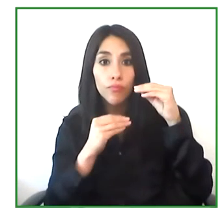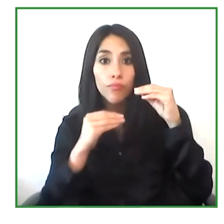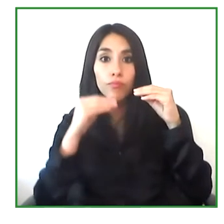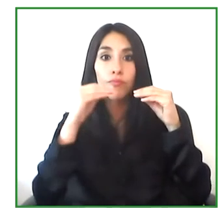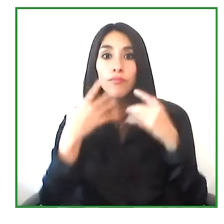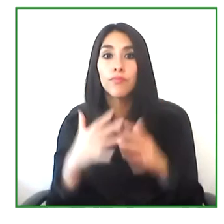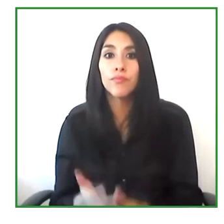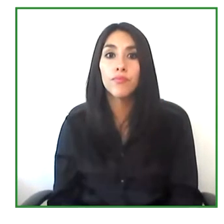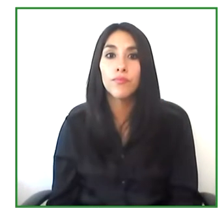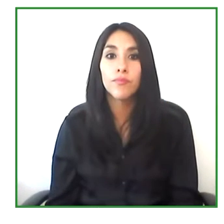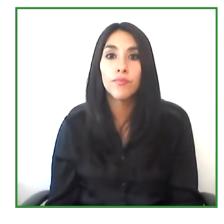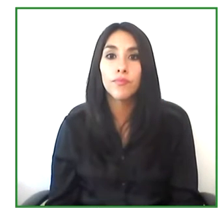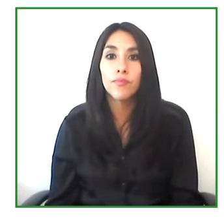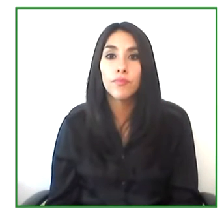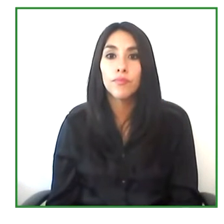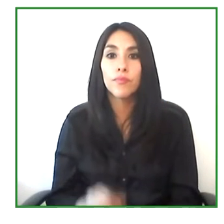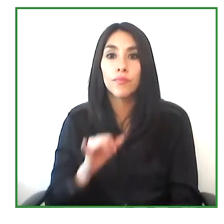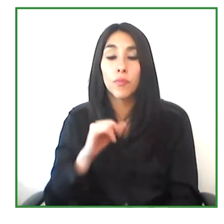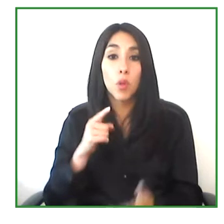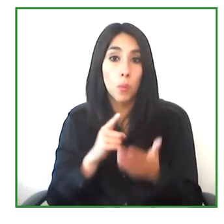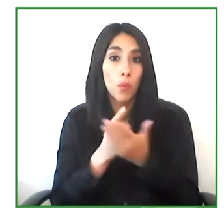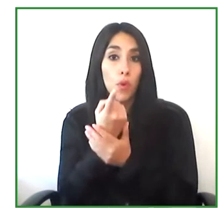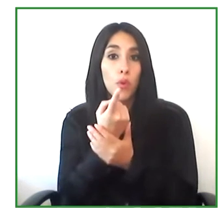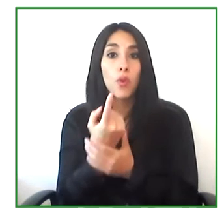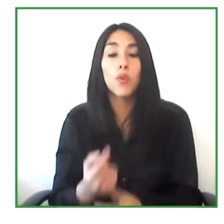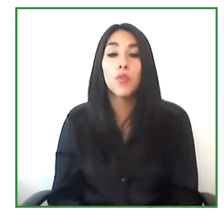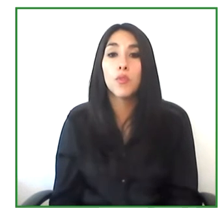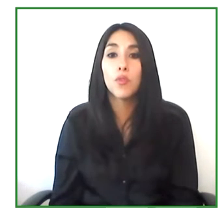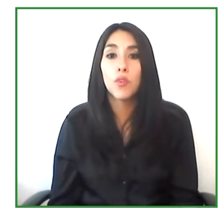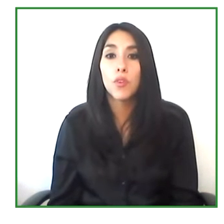and increase the number of opportunities that we have at hand.